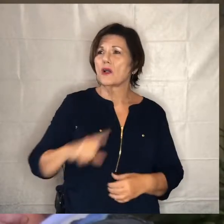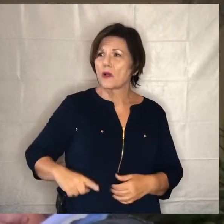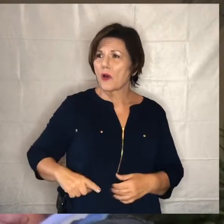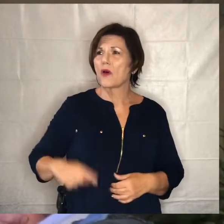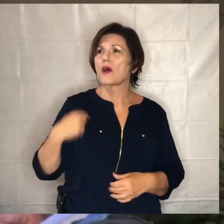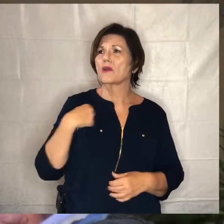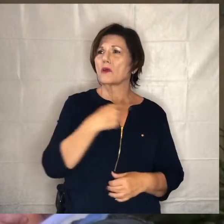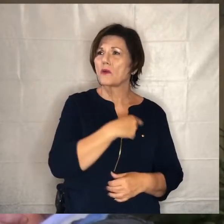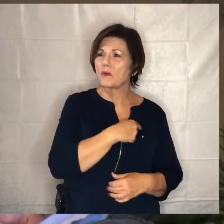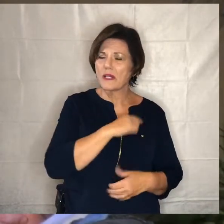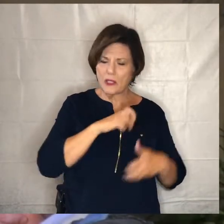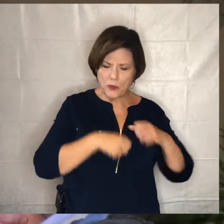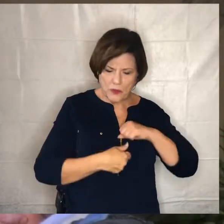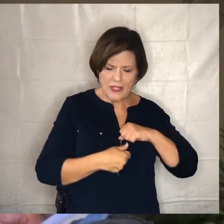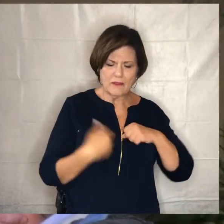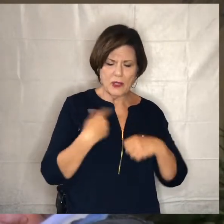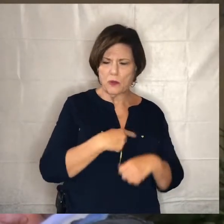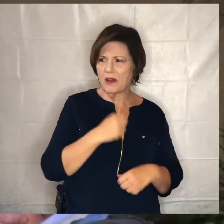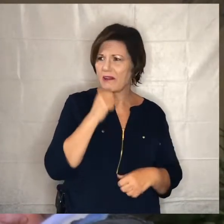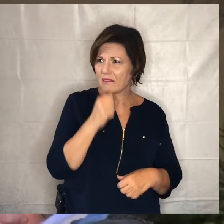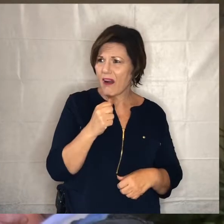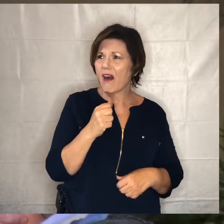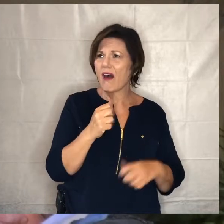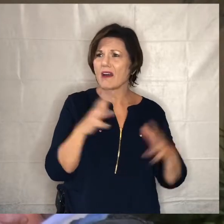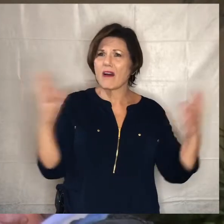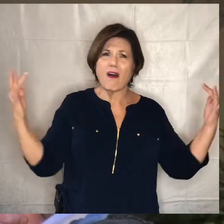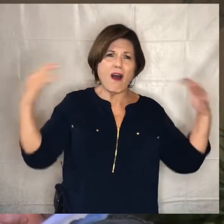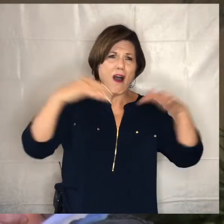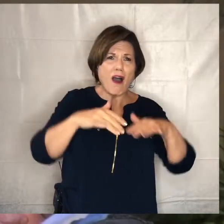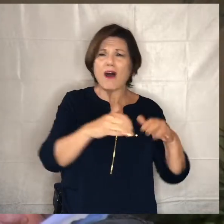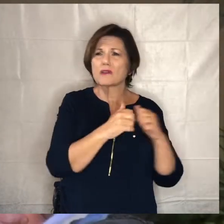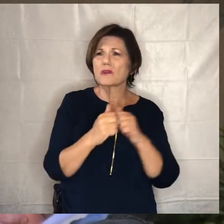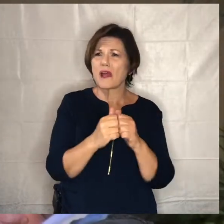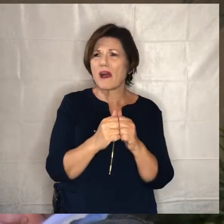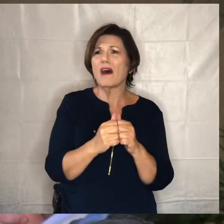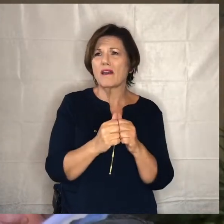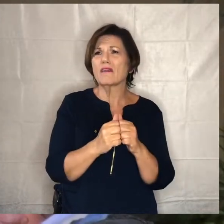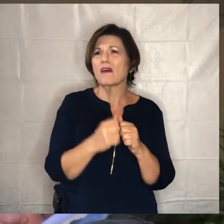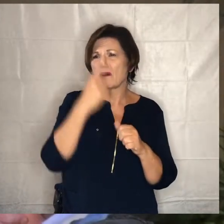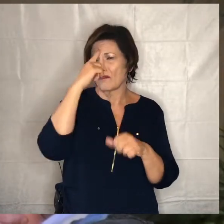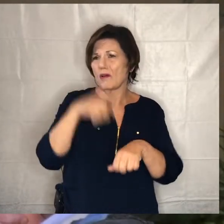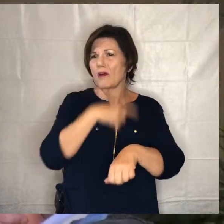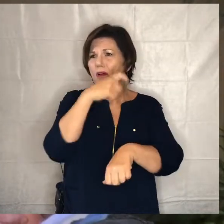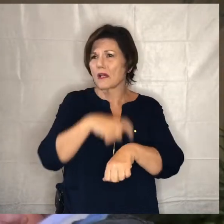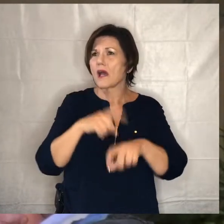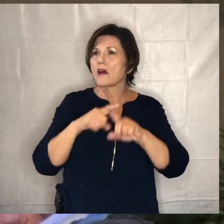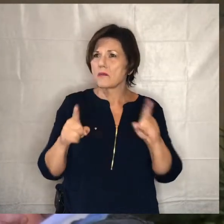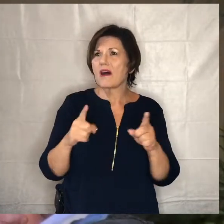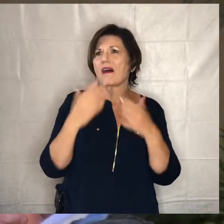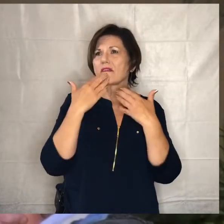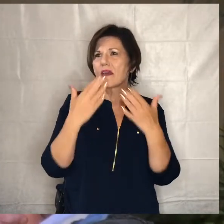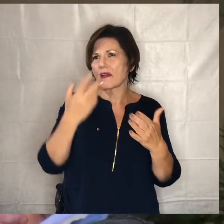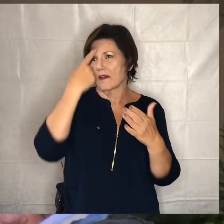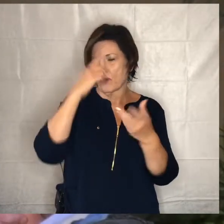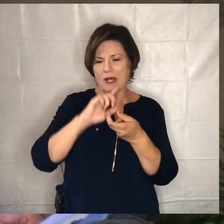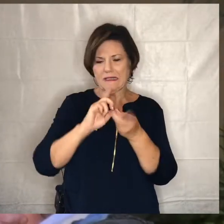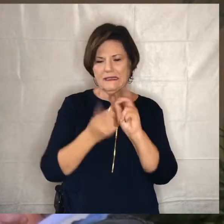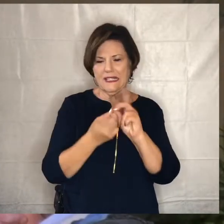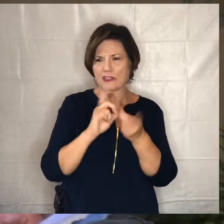we grieve that we haven't been together in a while but lord we are grateful that we can be connected digitally and connected in different